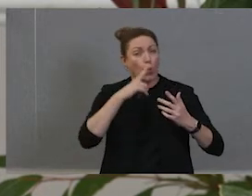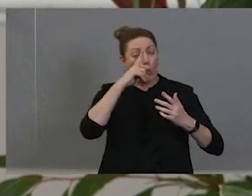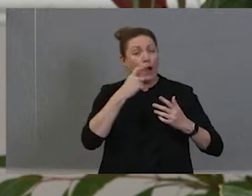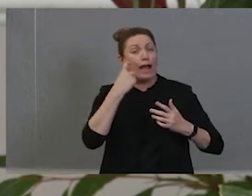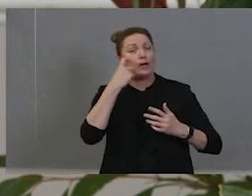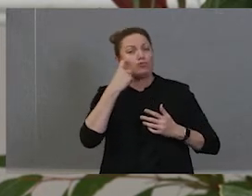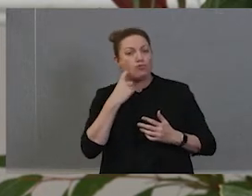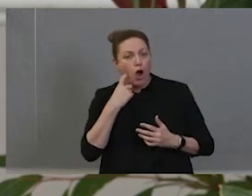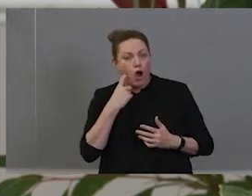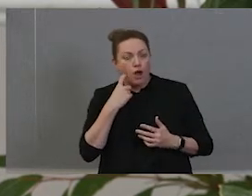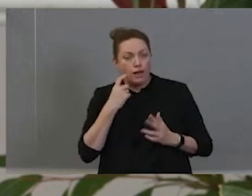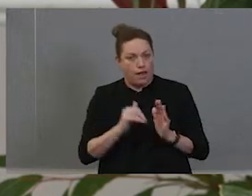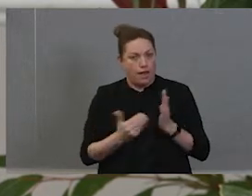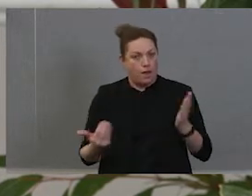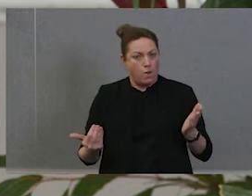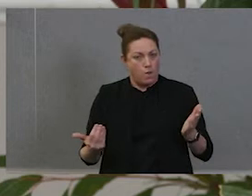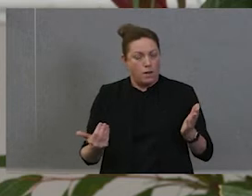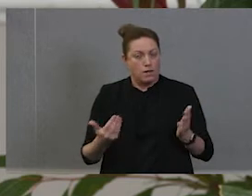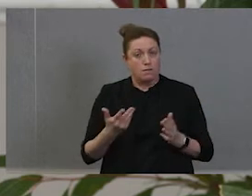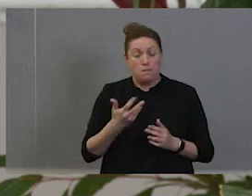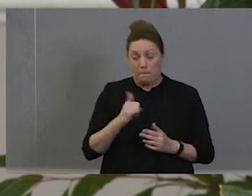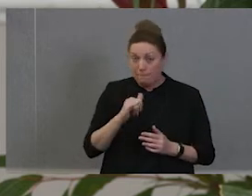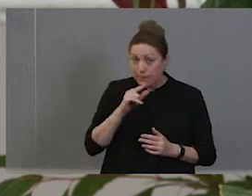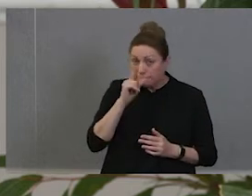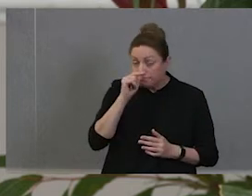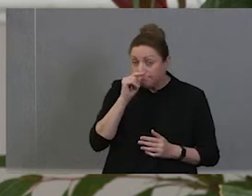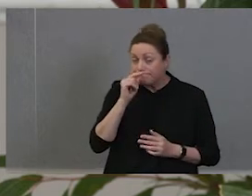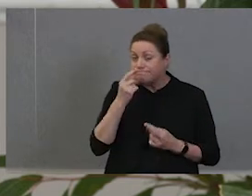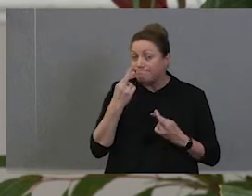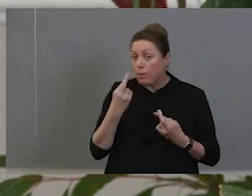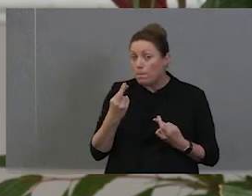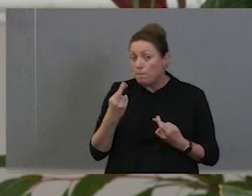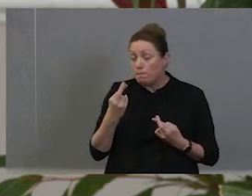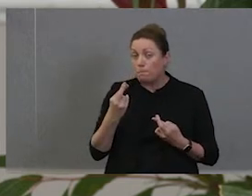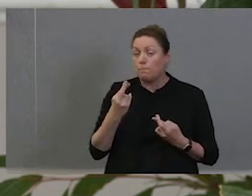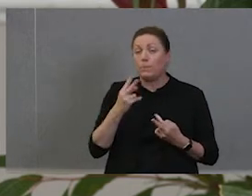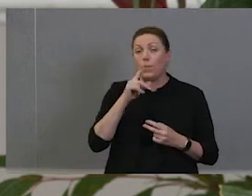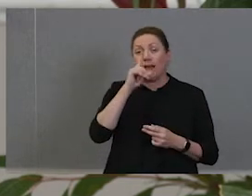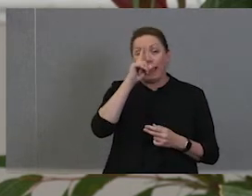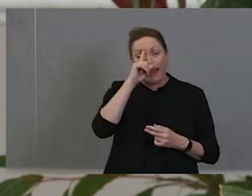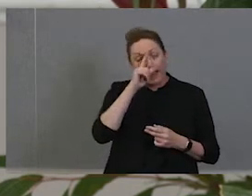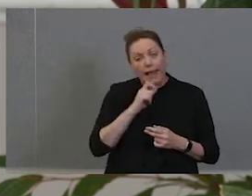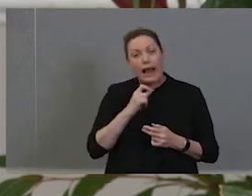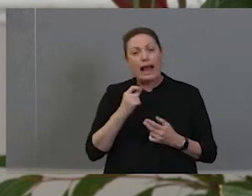There might be a little possibility of hope. That we can walk together, come together,